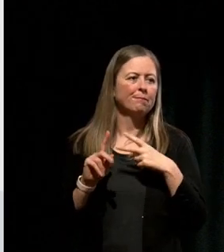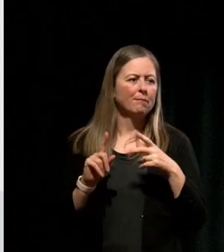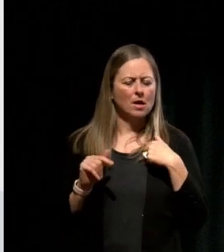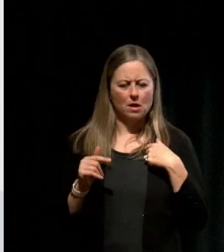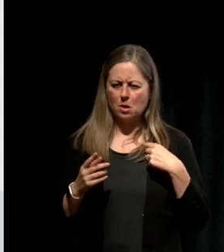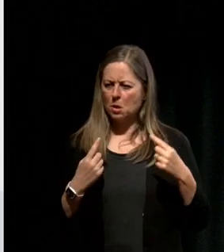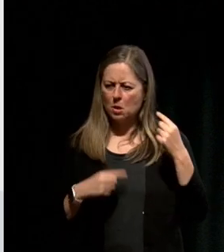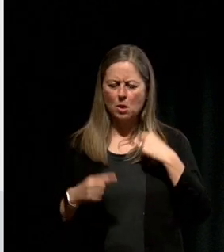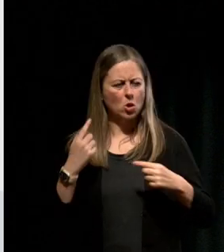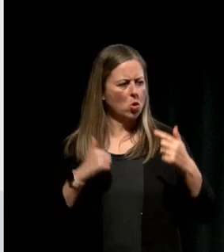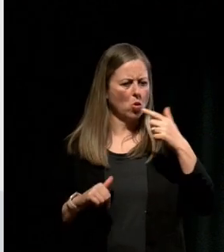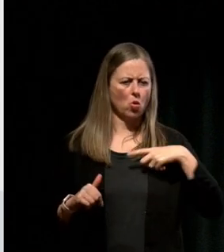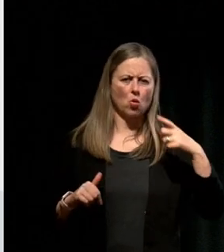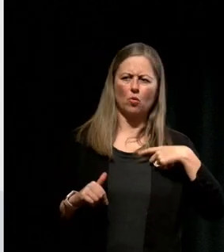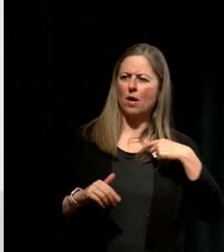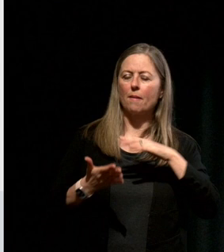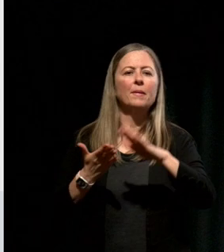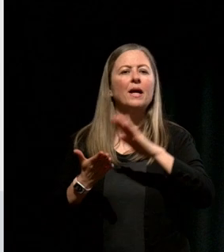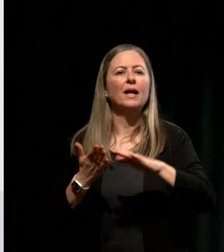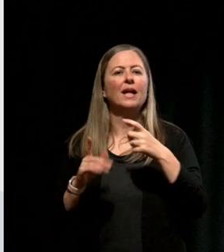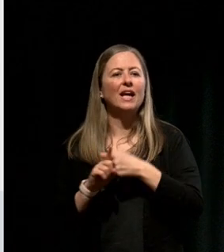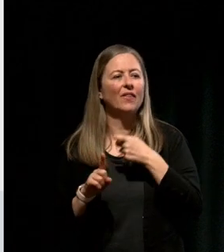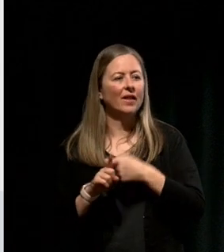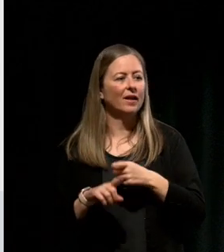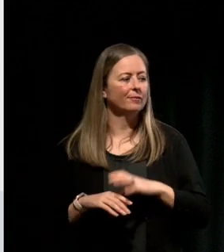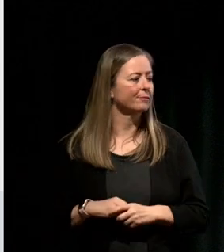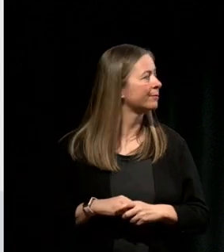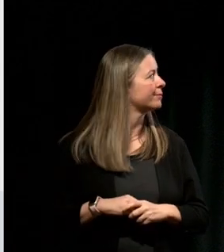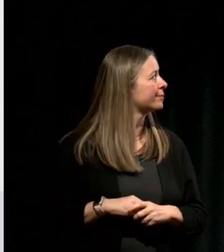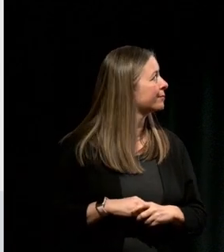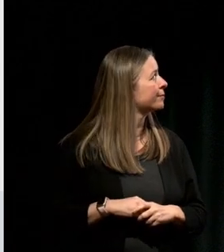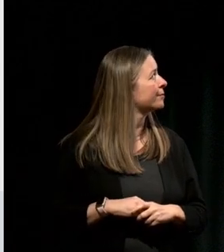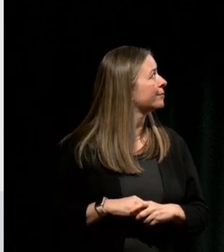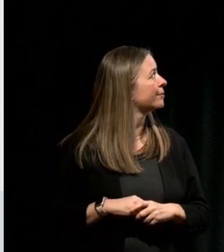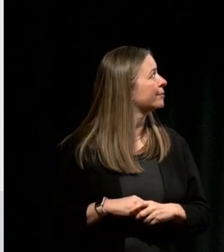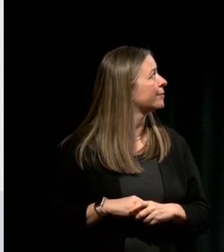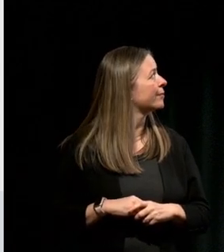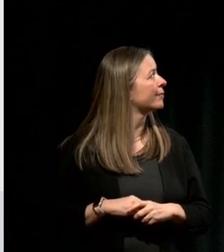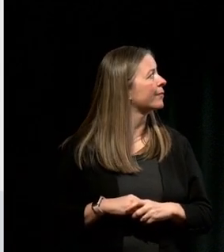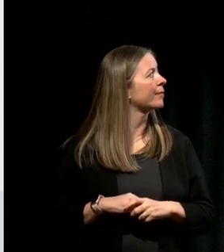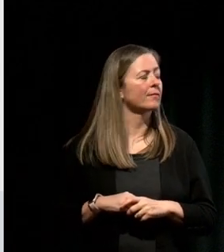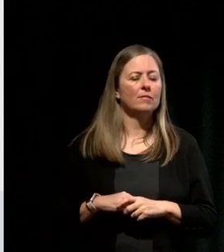I have to clean the kitchenette?" Clarice was the villain saying all those cutting remarks to me.